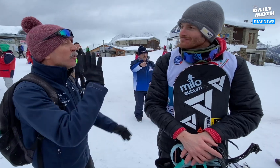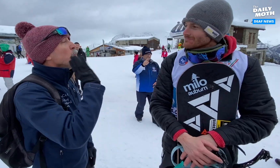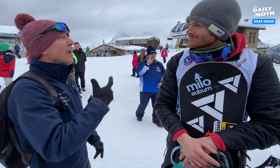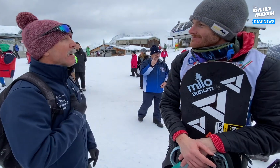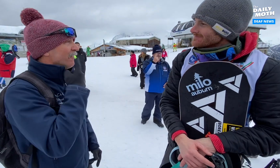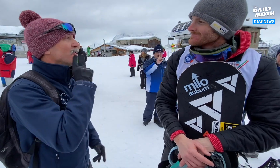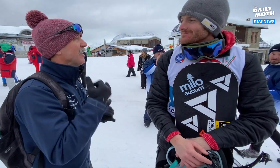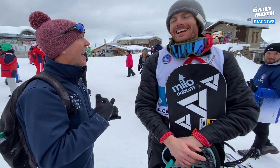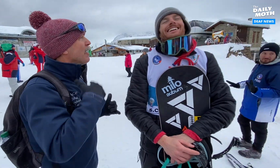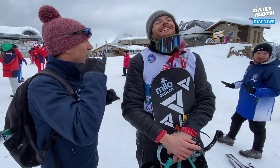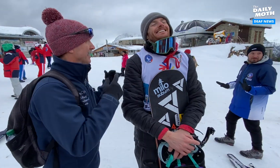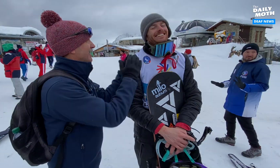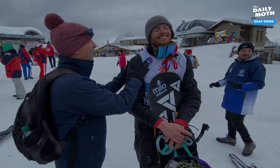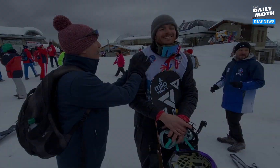You will get a medal for sure. I know it.